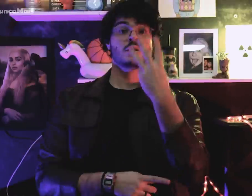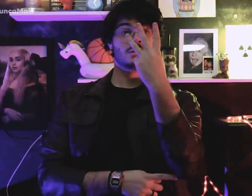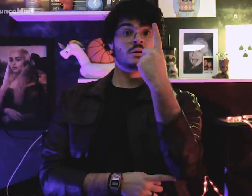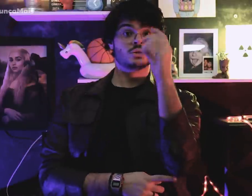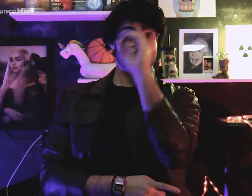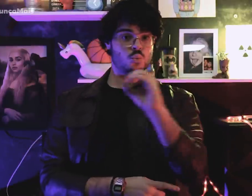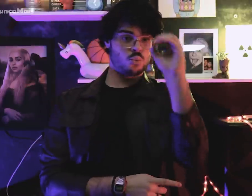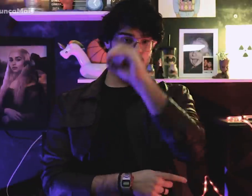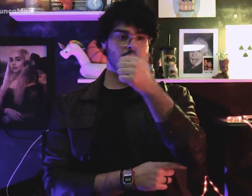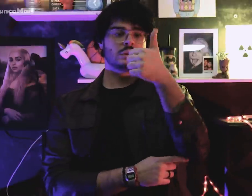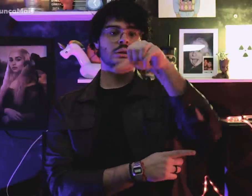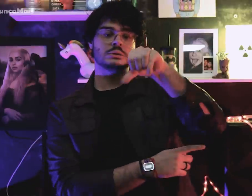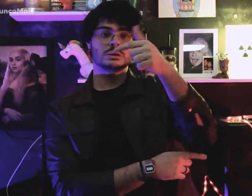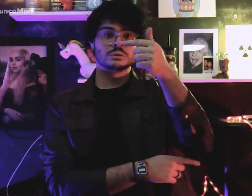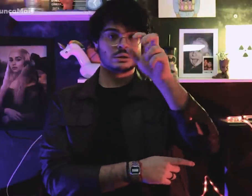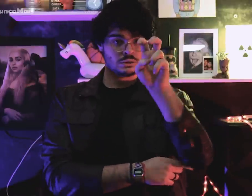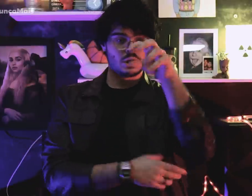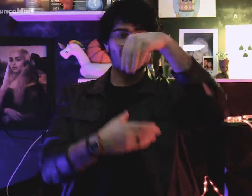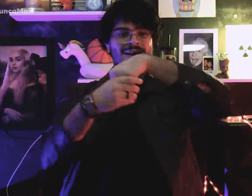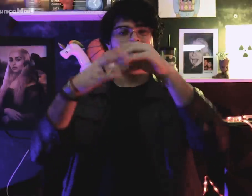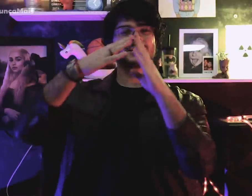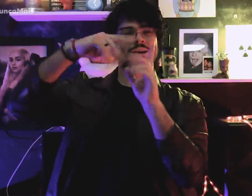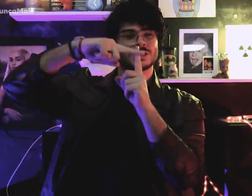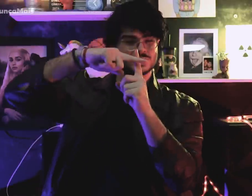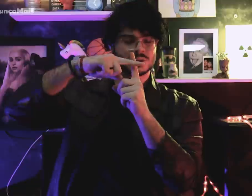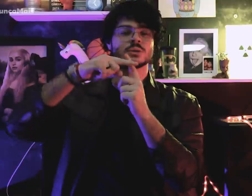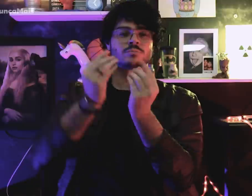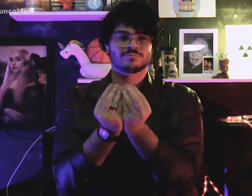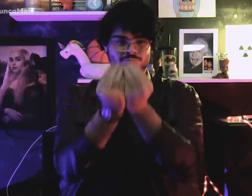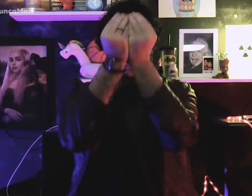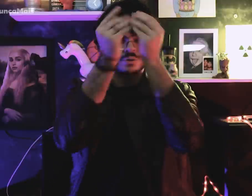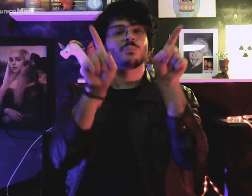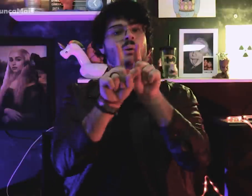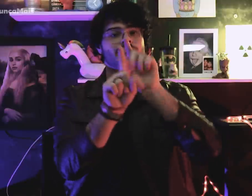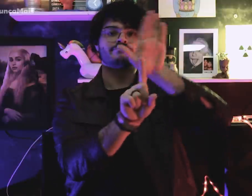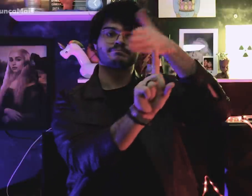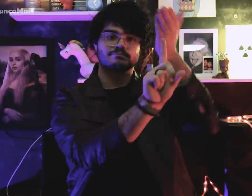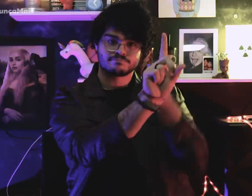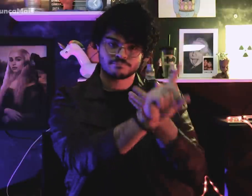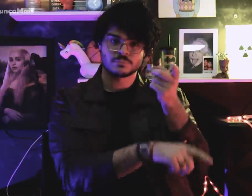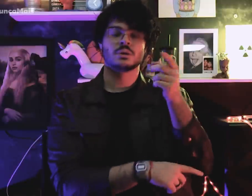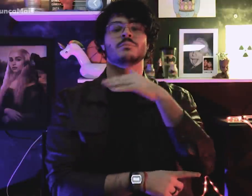Em 31 de outubro de 1975, foi celebrada uma missa em homenagem